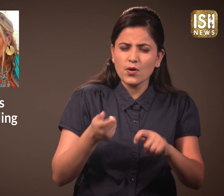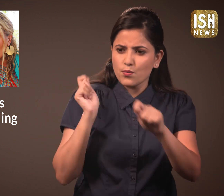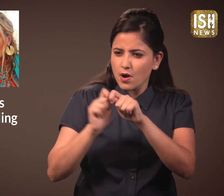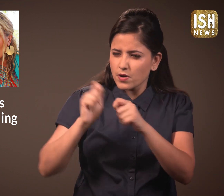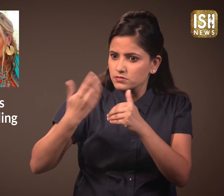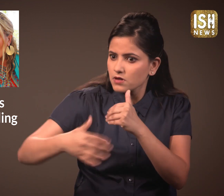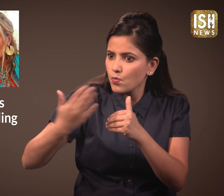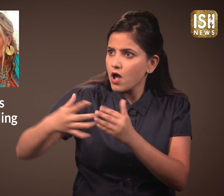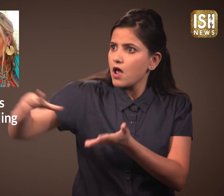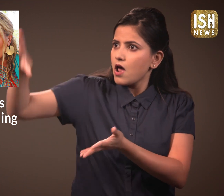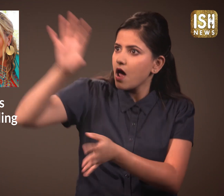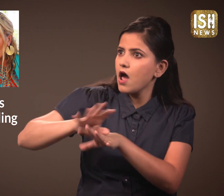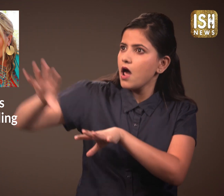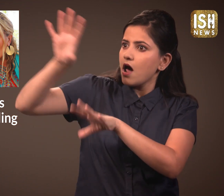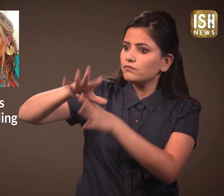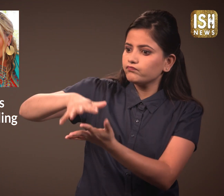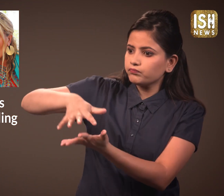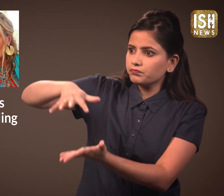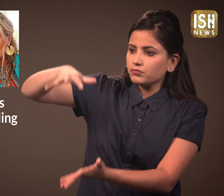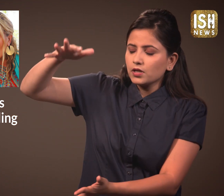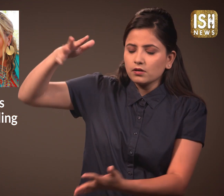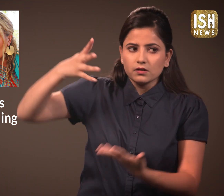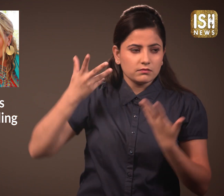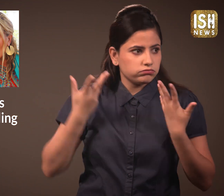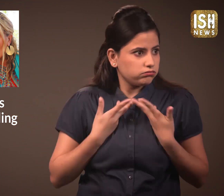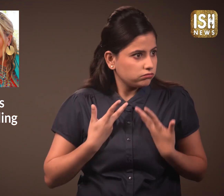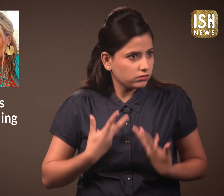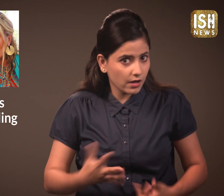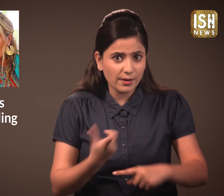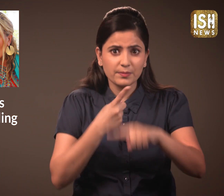when they are tired of working on assignments,